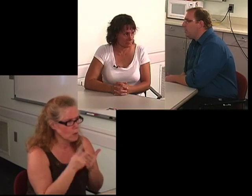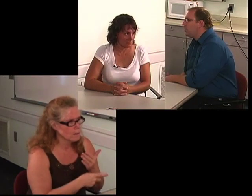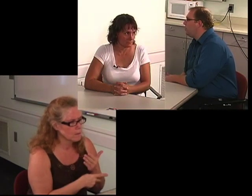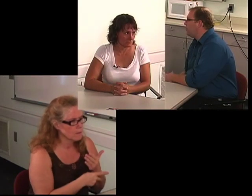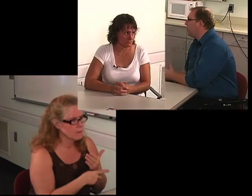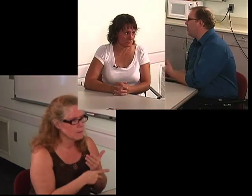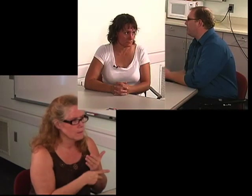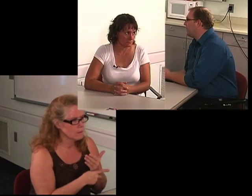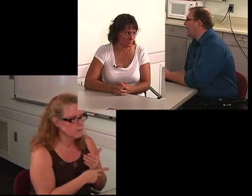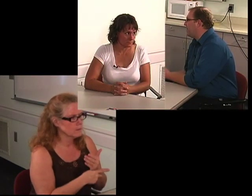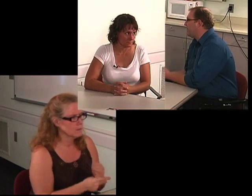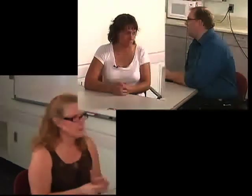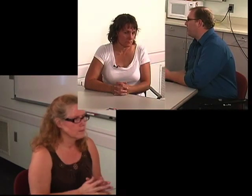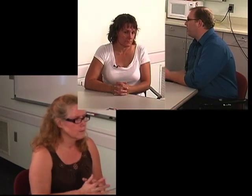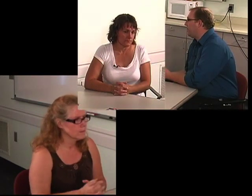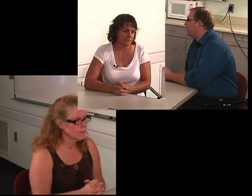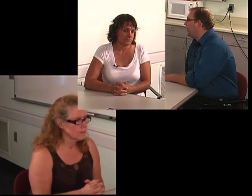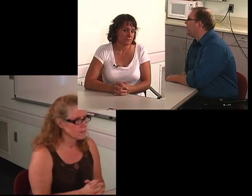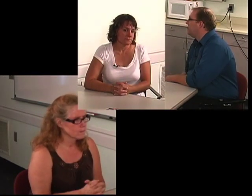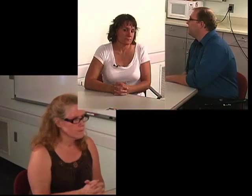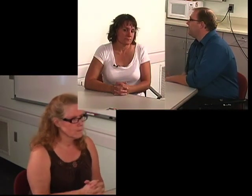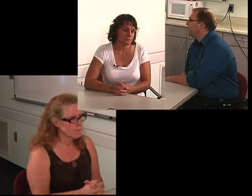So what do you understand the VR program to be?